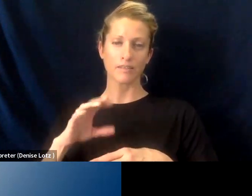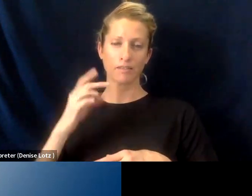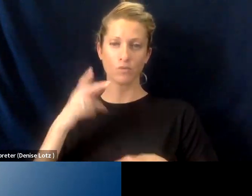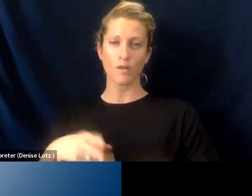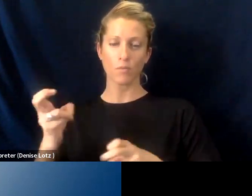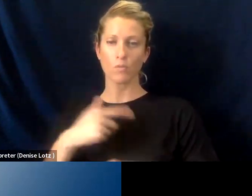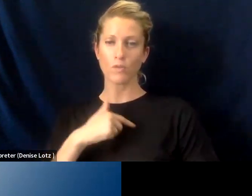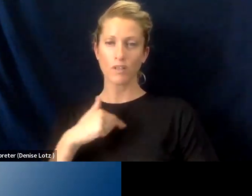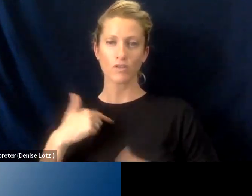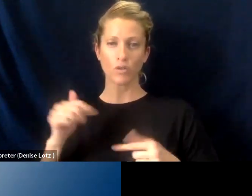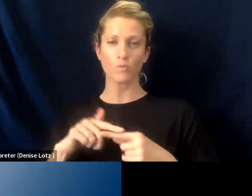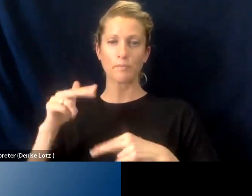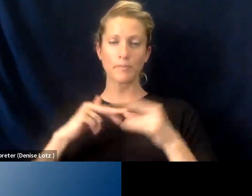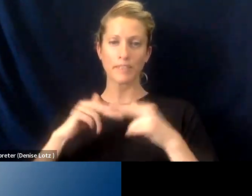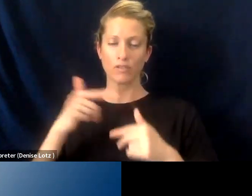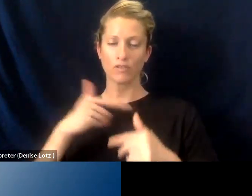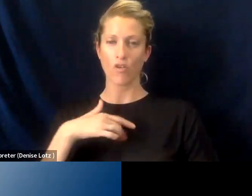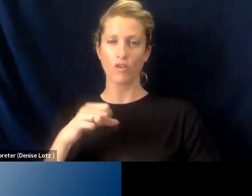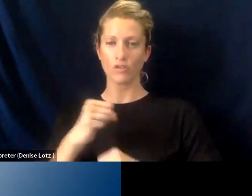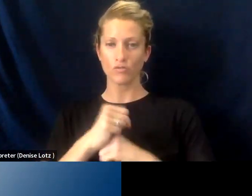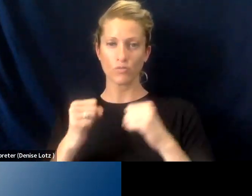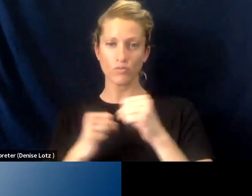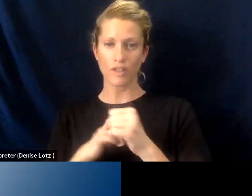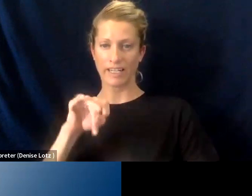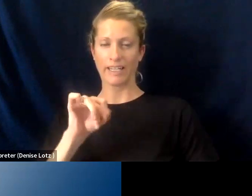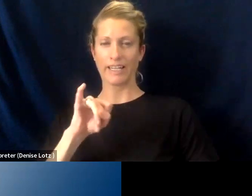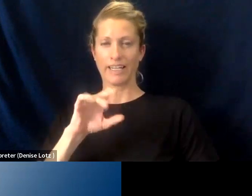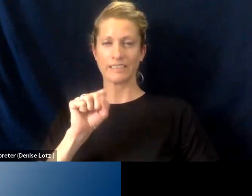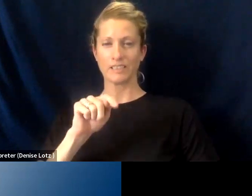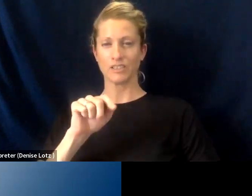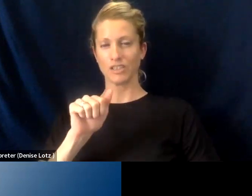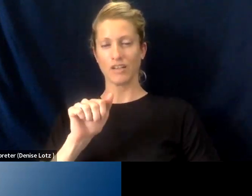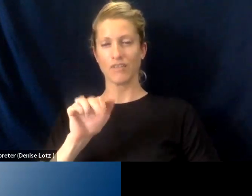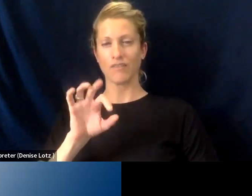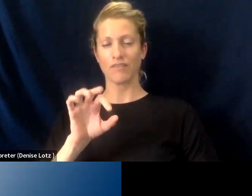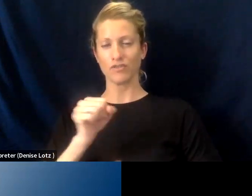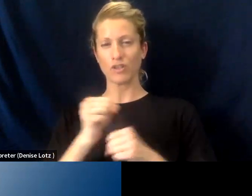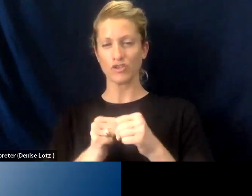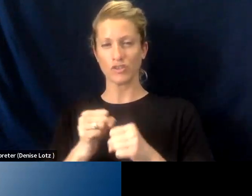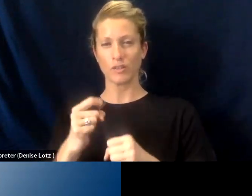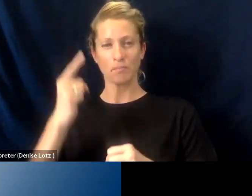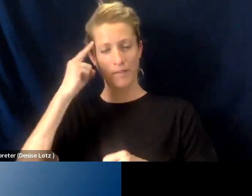We're actually building our infrastructure designing from an online mindset from the start.